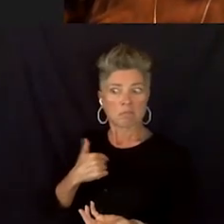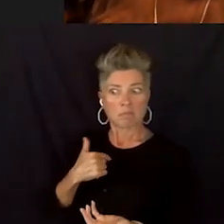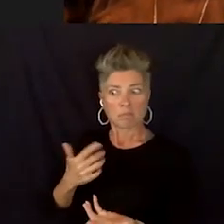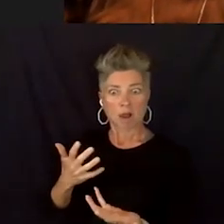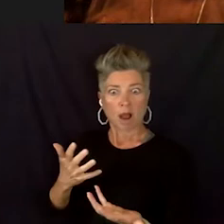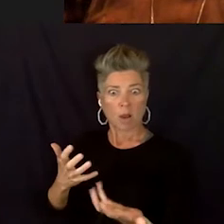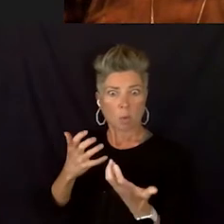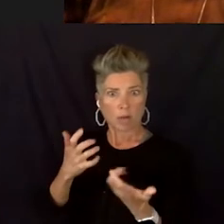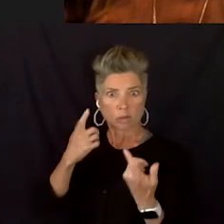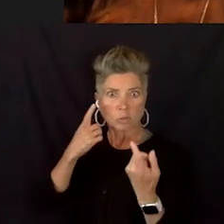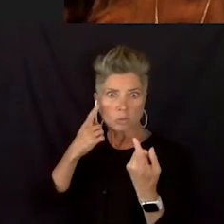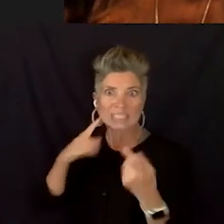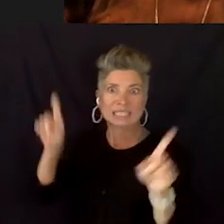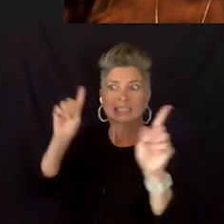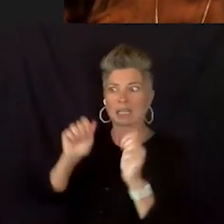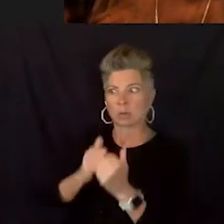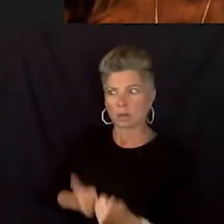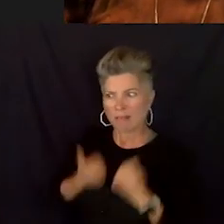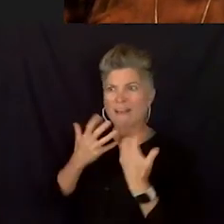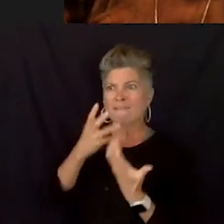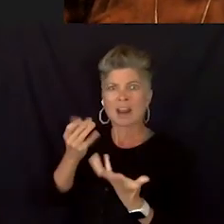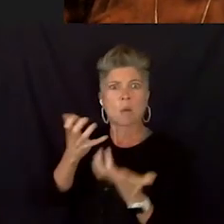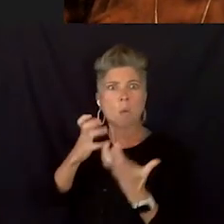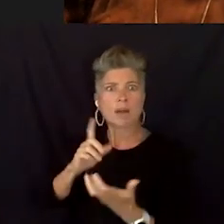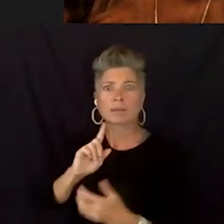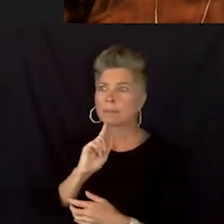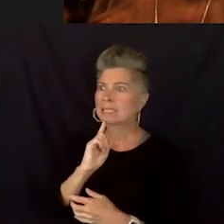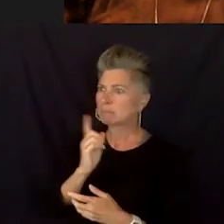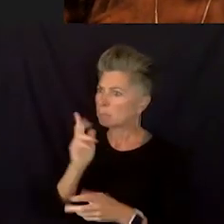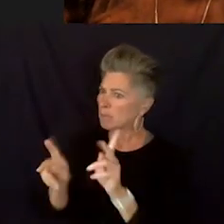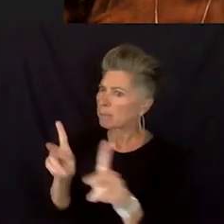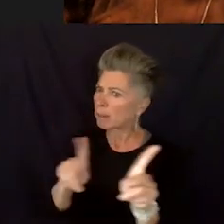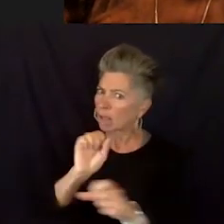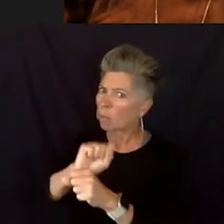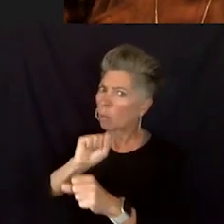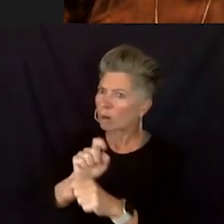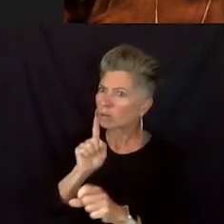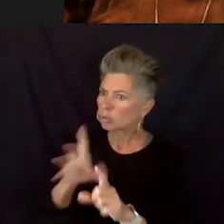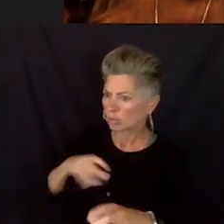I wanted to be taken seriously at work and there's interview that came out from Ru Paul in like